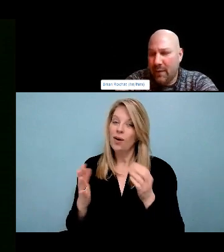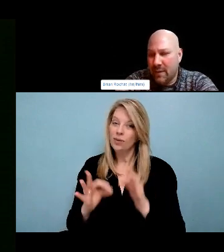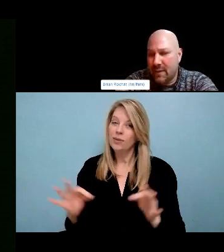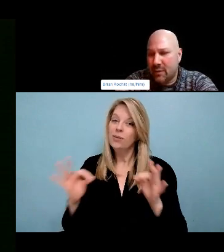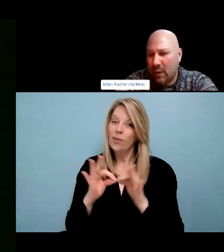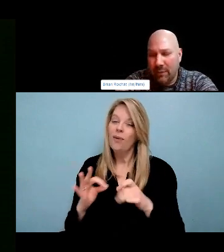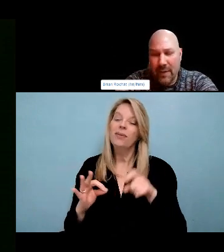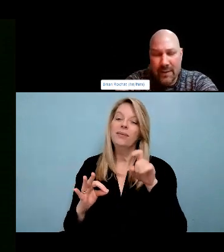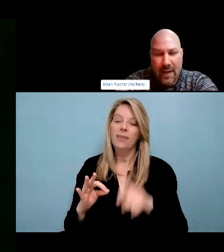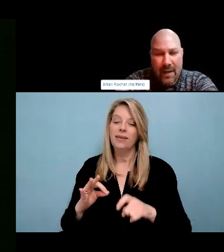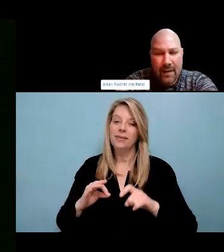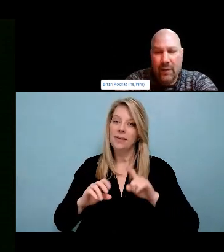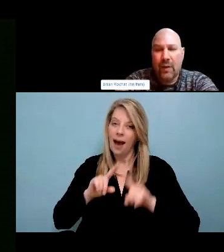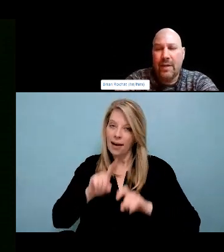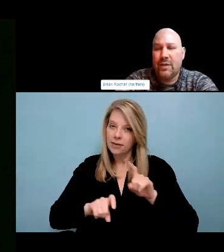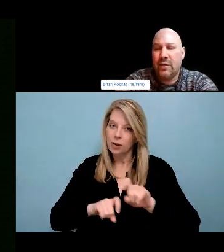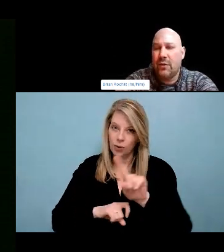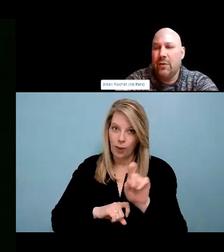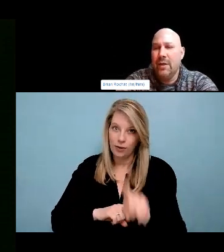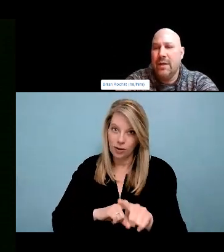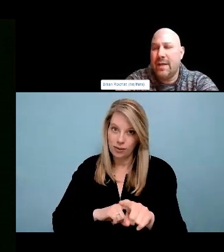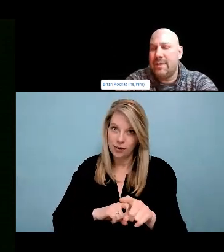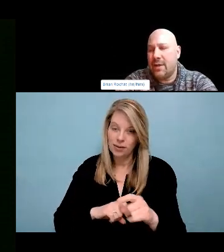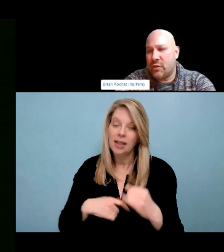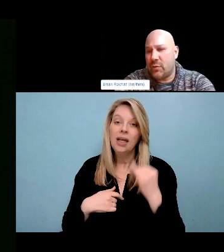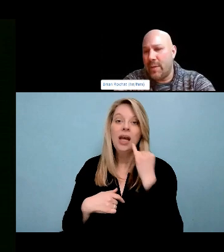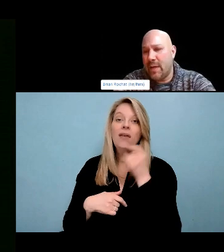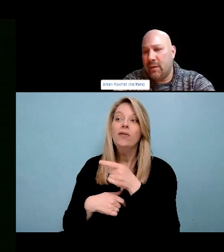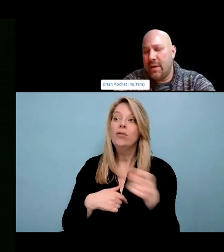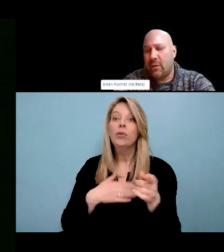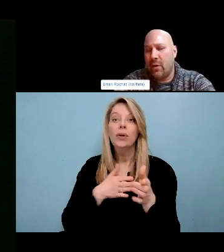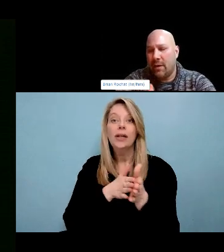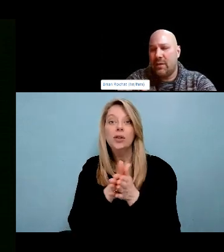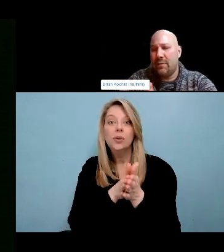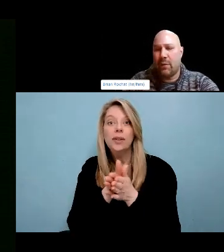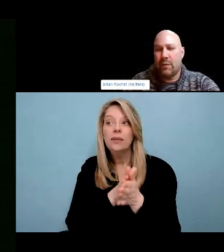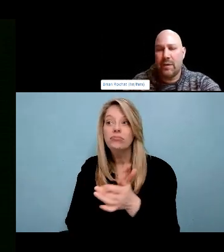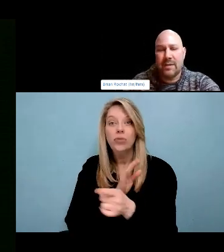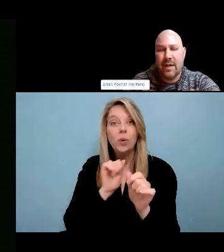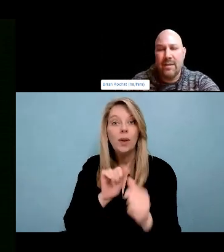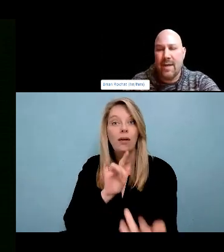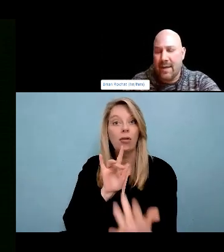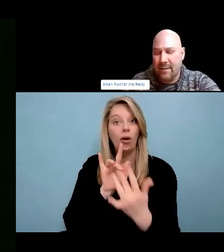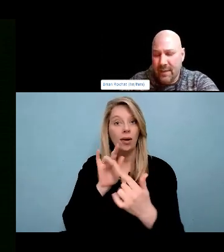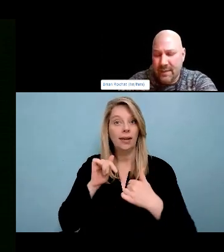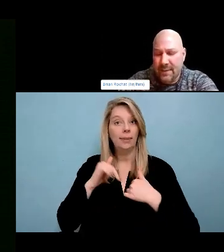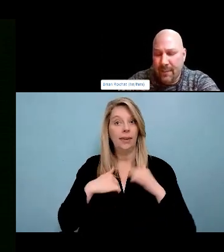land. And then my English and Scottish family, I don't, I can't tell you too much about how,